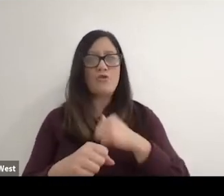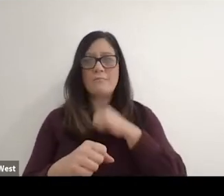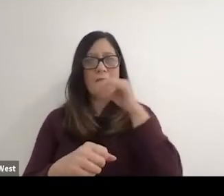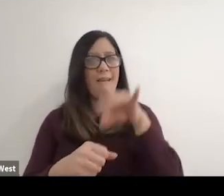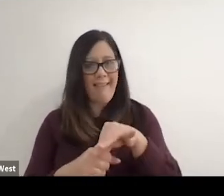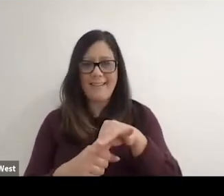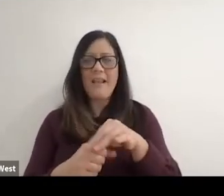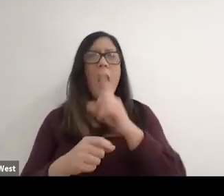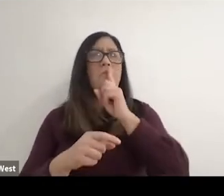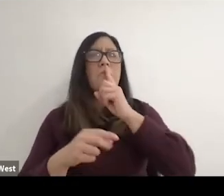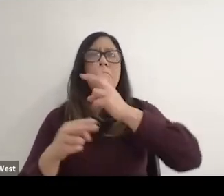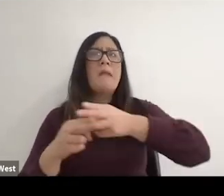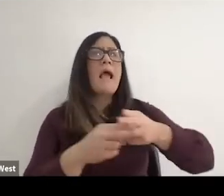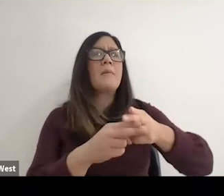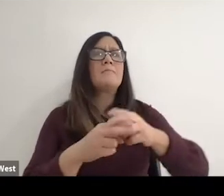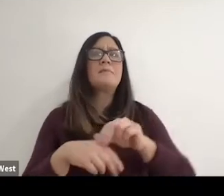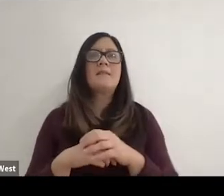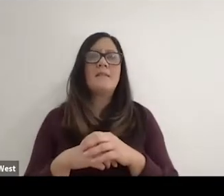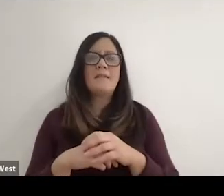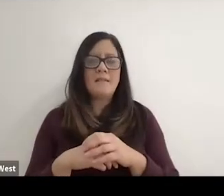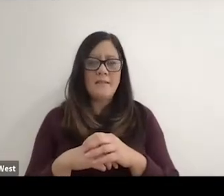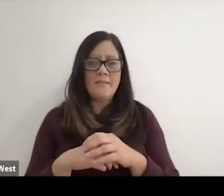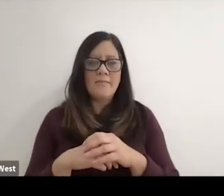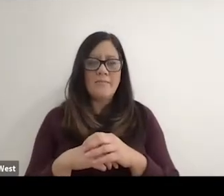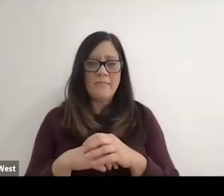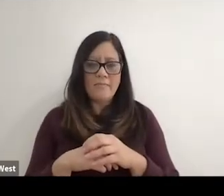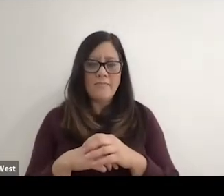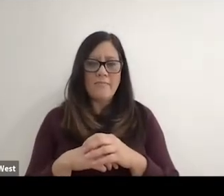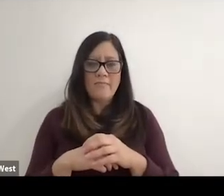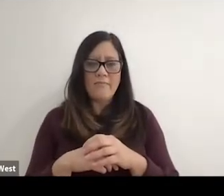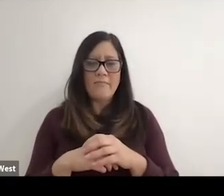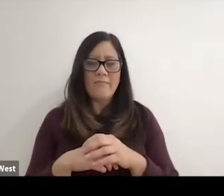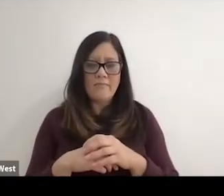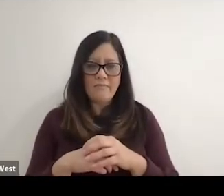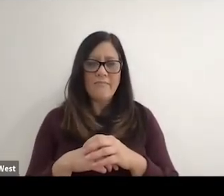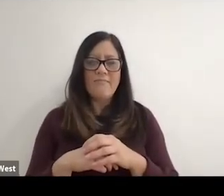and I won't mention any names or that was the truth. When I phoned my wife up shortly after all,